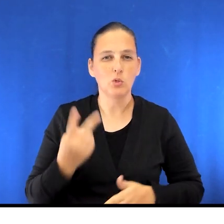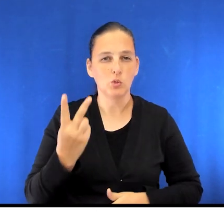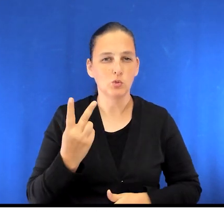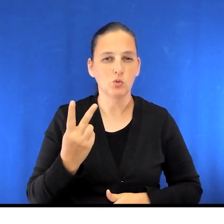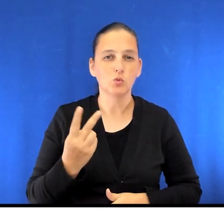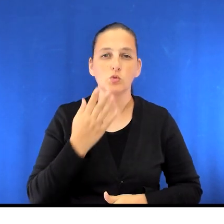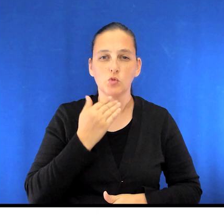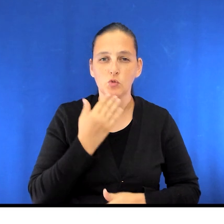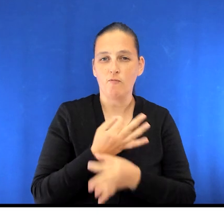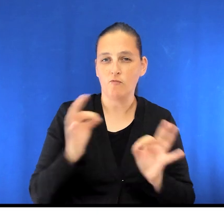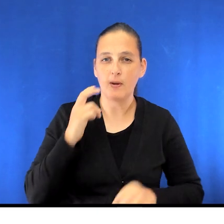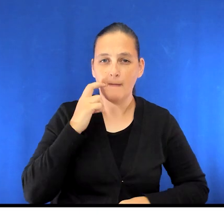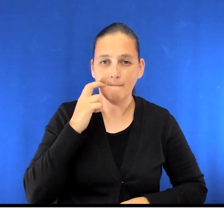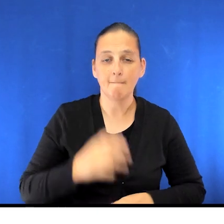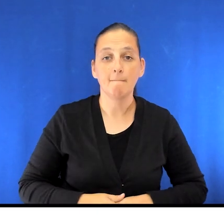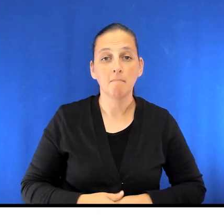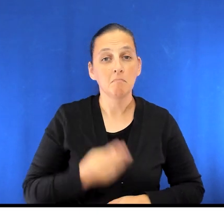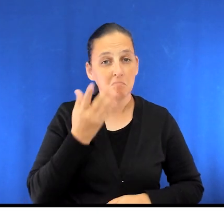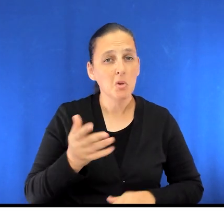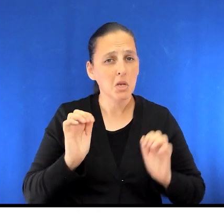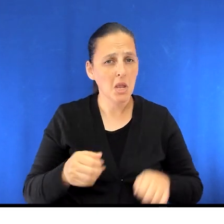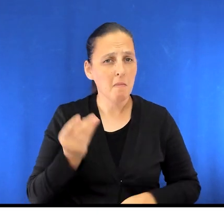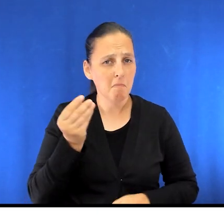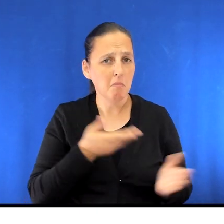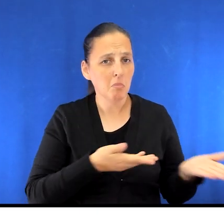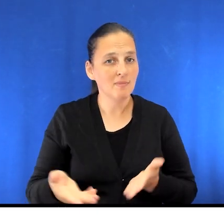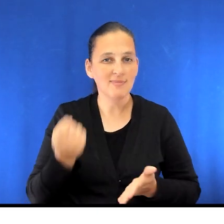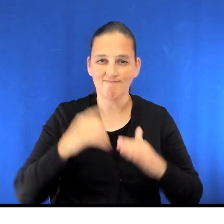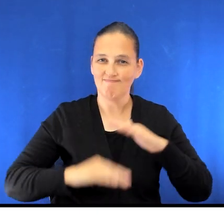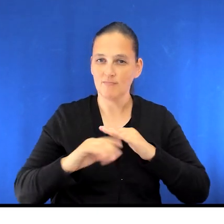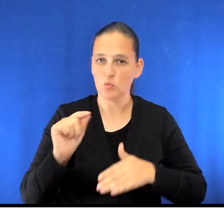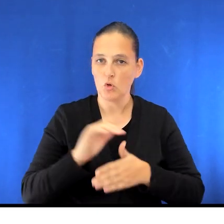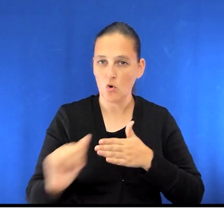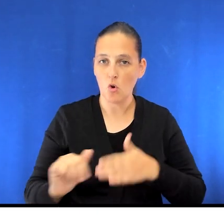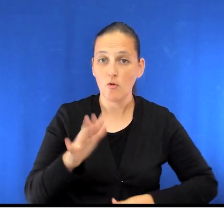Note: You may choose to bring a small amount of cash, no more than $20. Your phone and your phone charger.